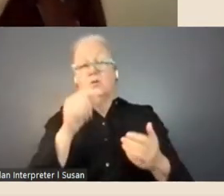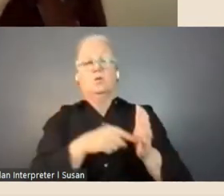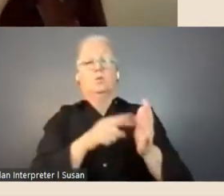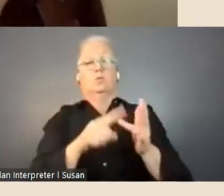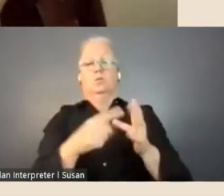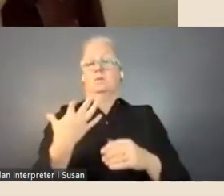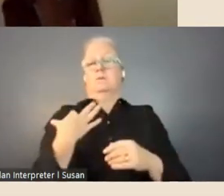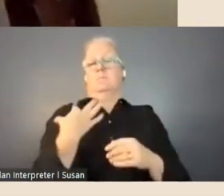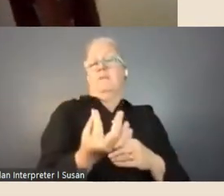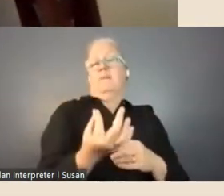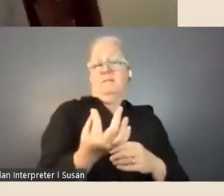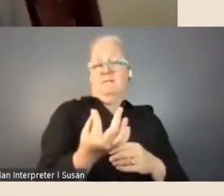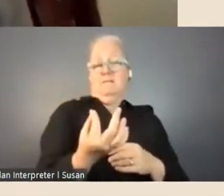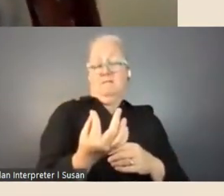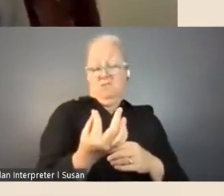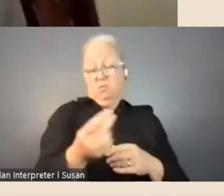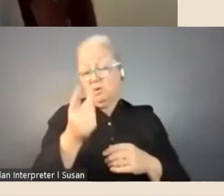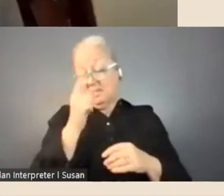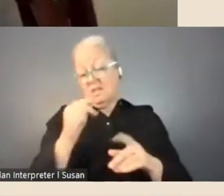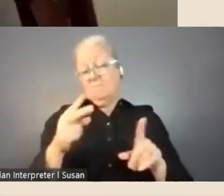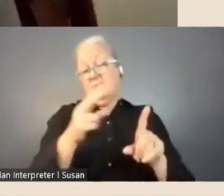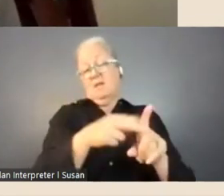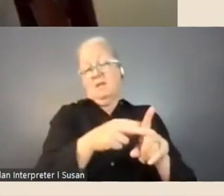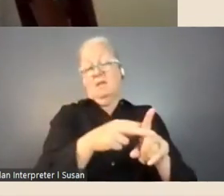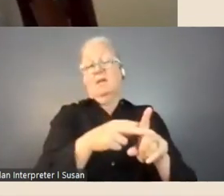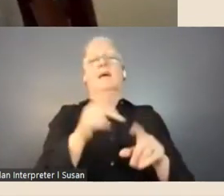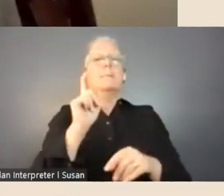if you are an academic